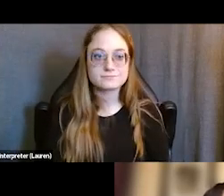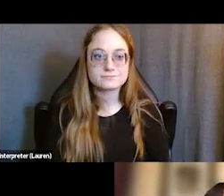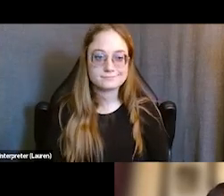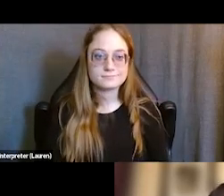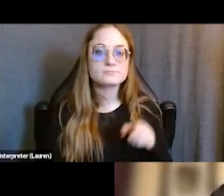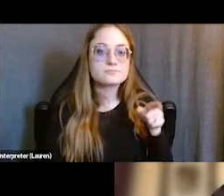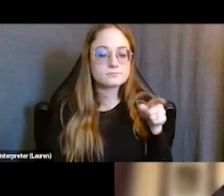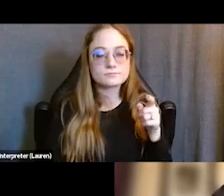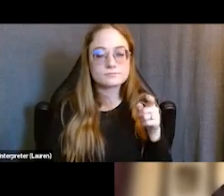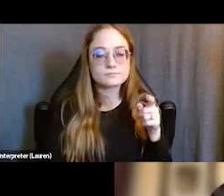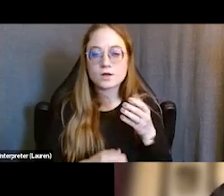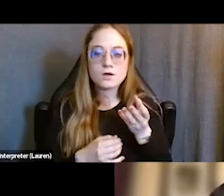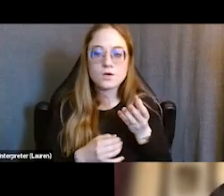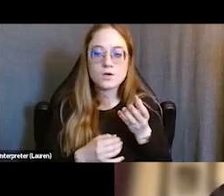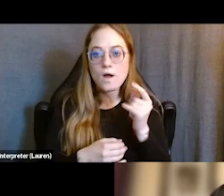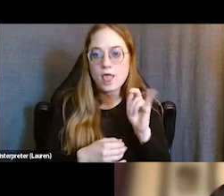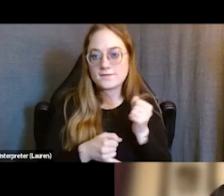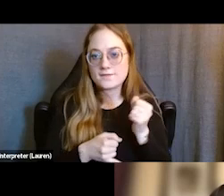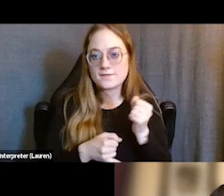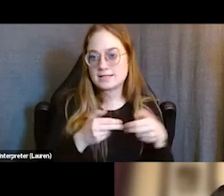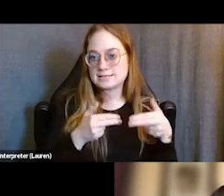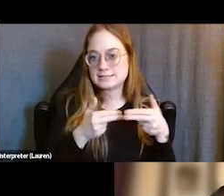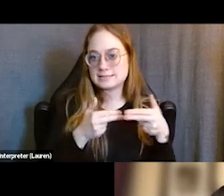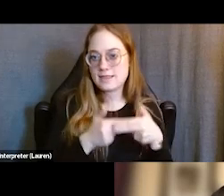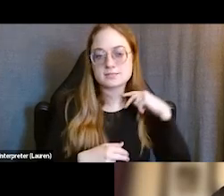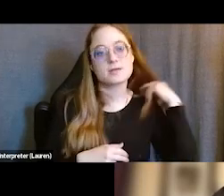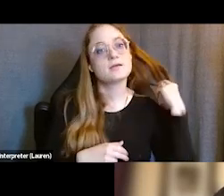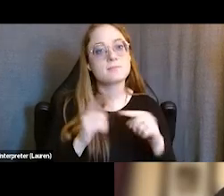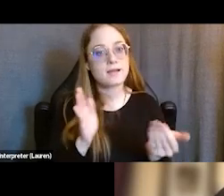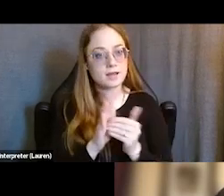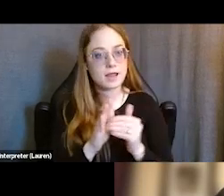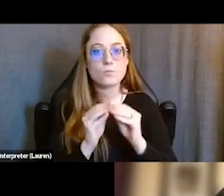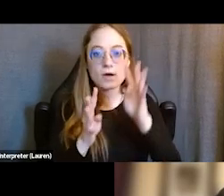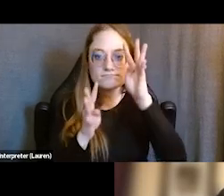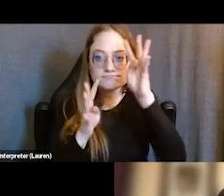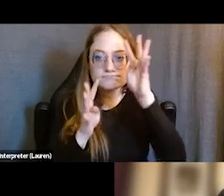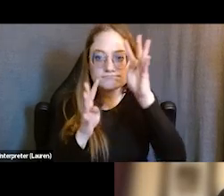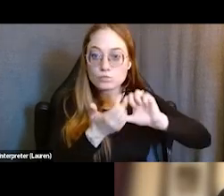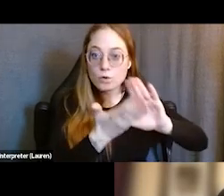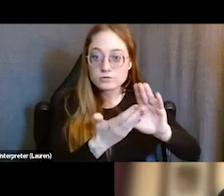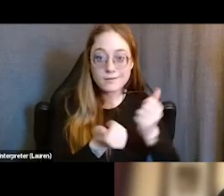a few different other innovative approaches we have that we'd love to talk with people about. If any of these things seem particularly interests you